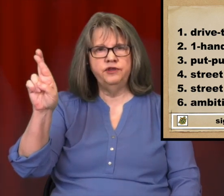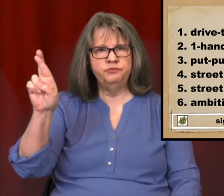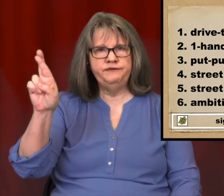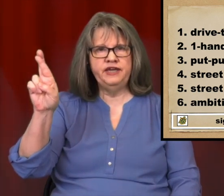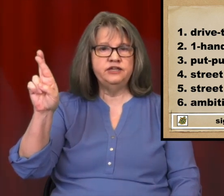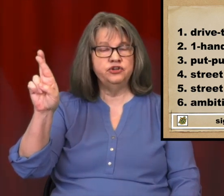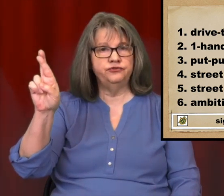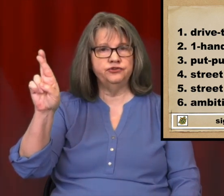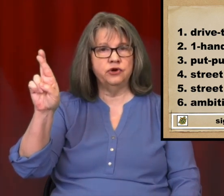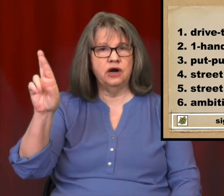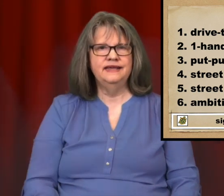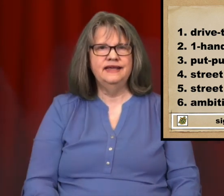abbreviation for DRIVE.